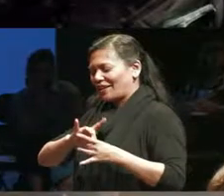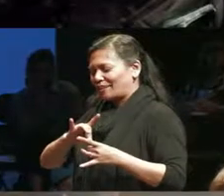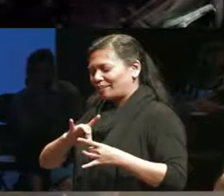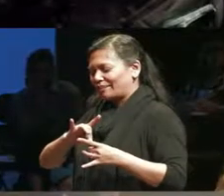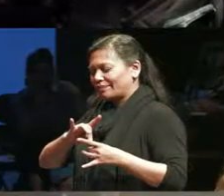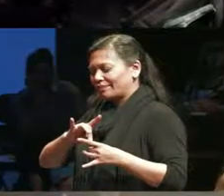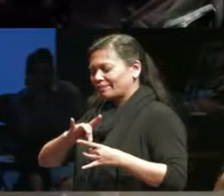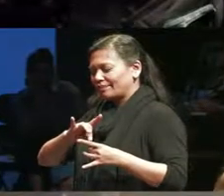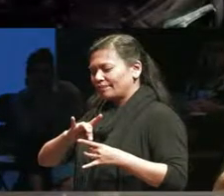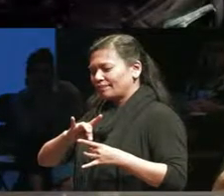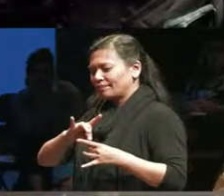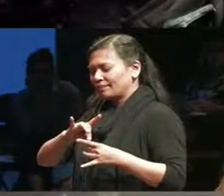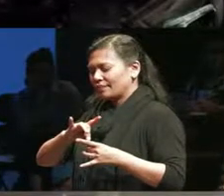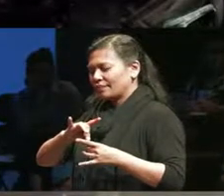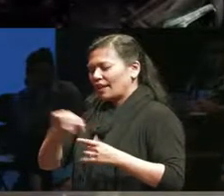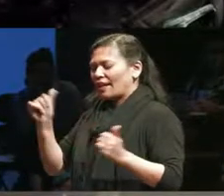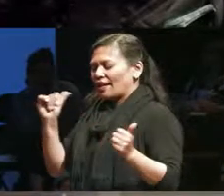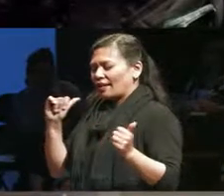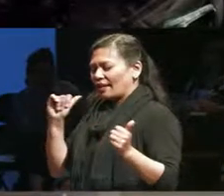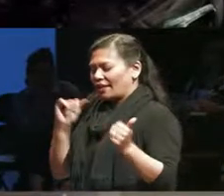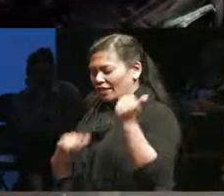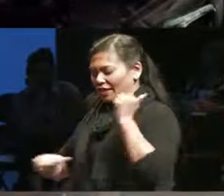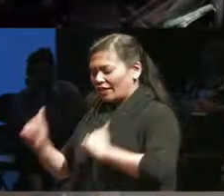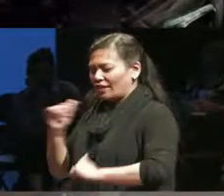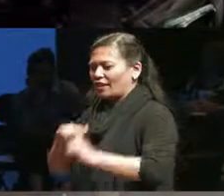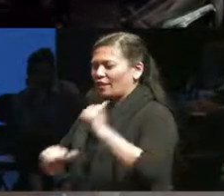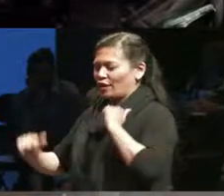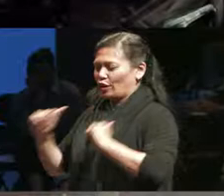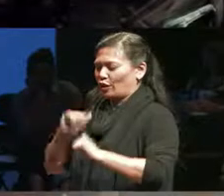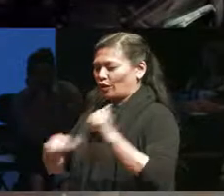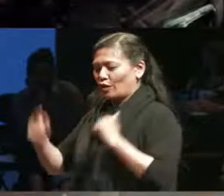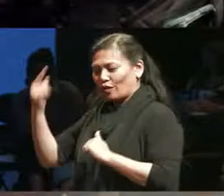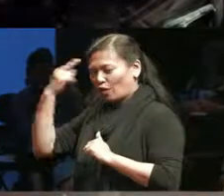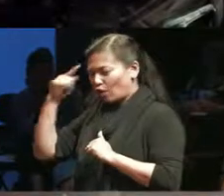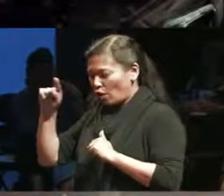preventing us from simply living inside these these individual and individual